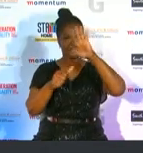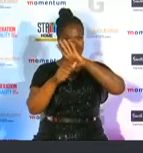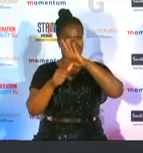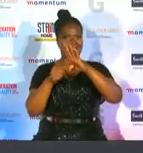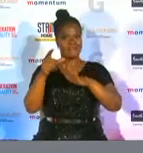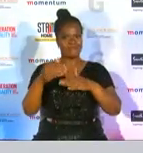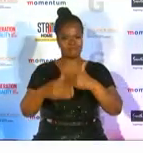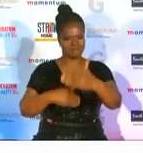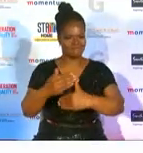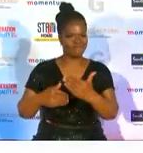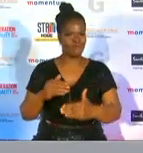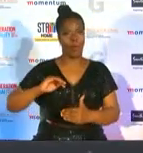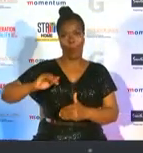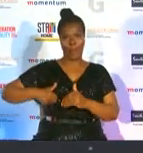game